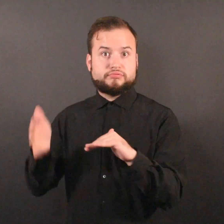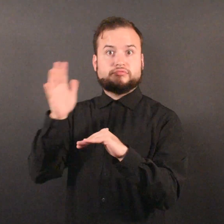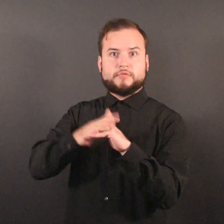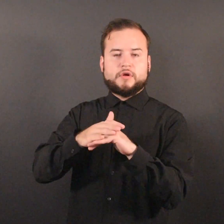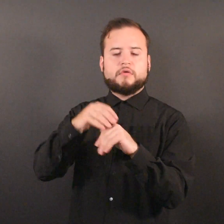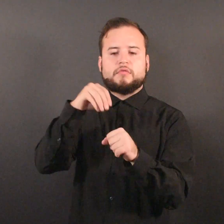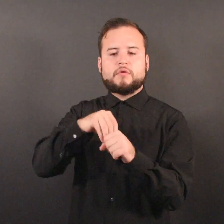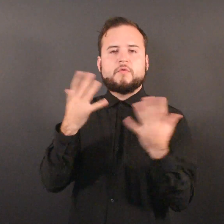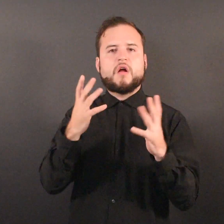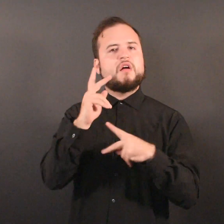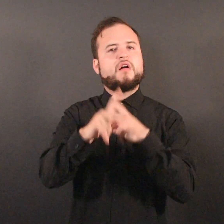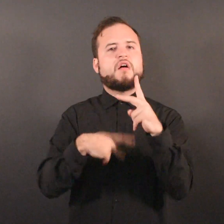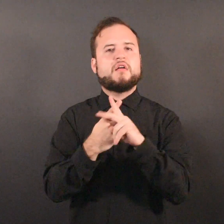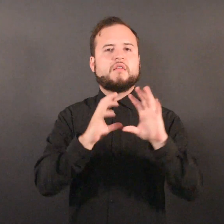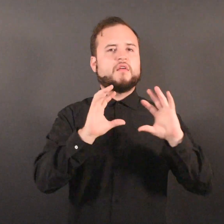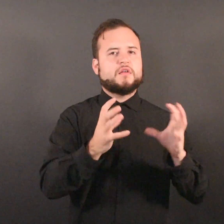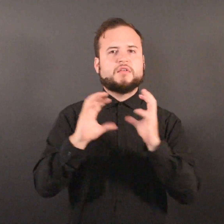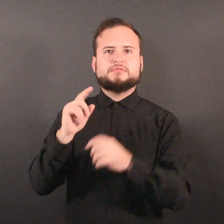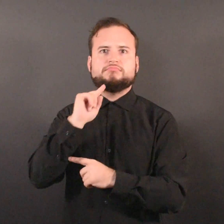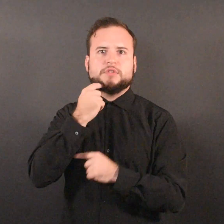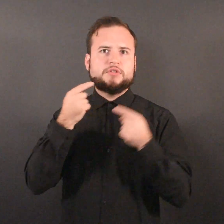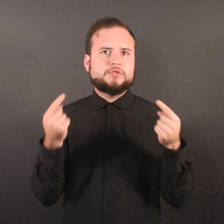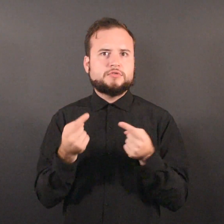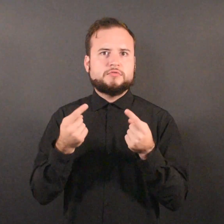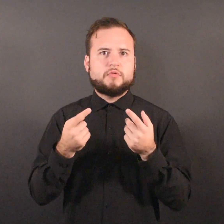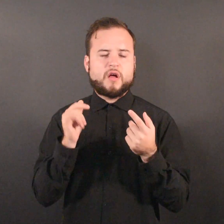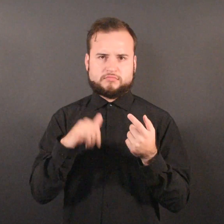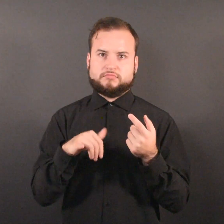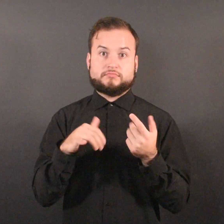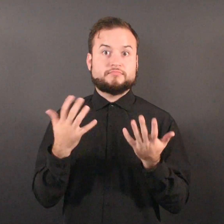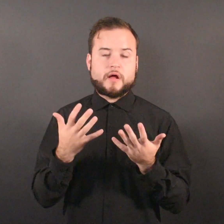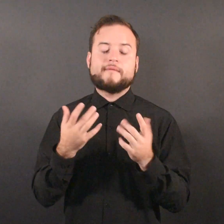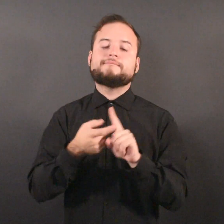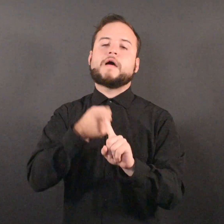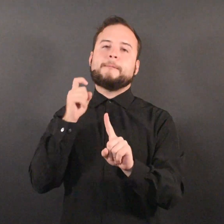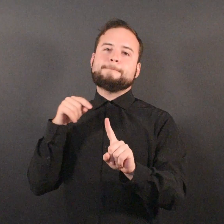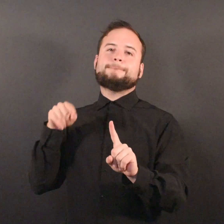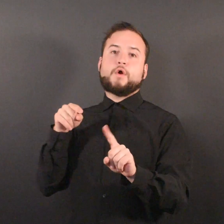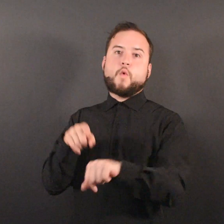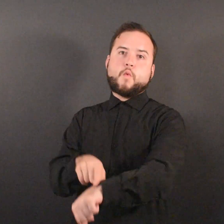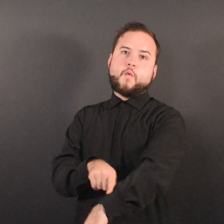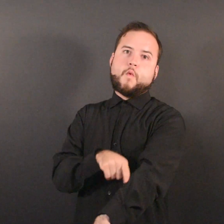The increases were in categories likely to be impacted by longer stays,